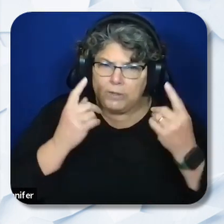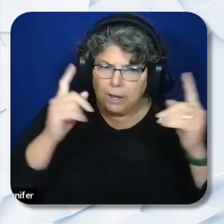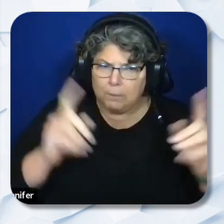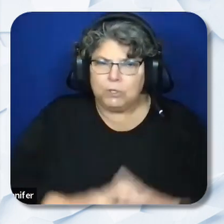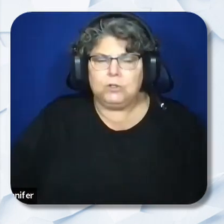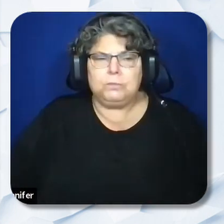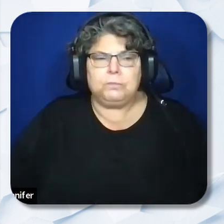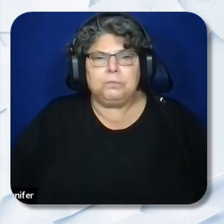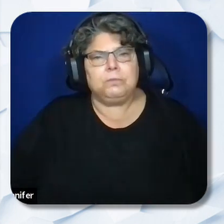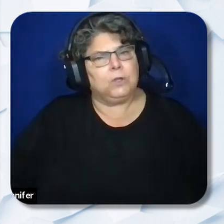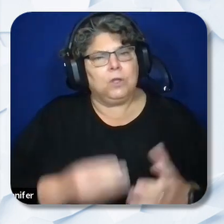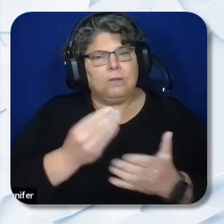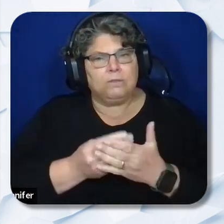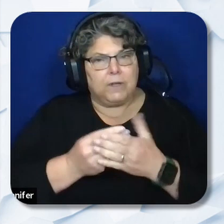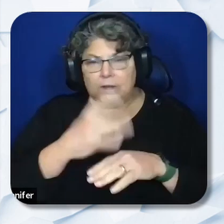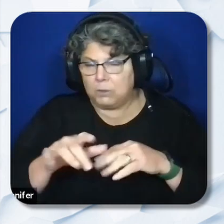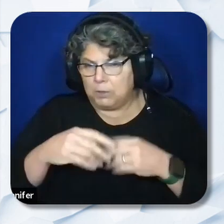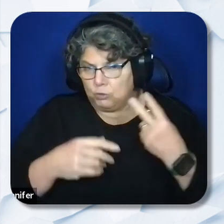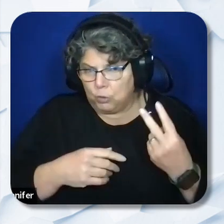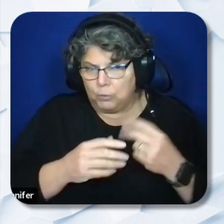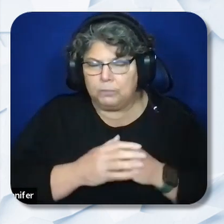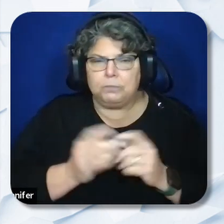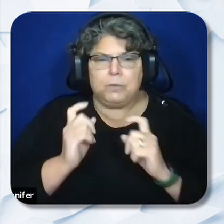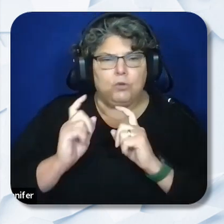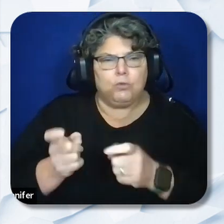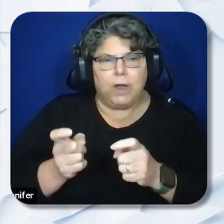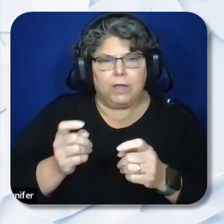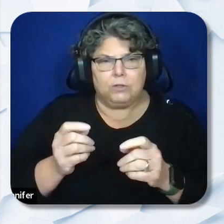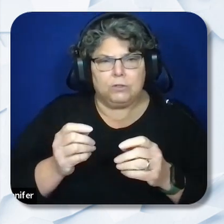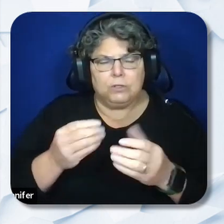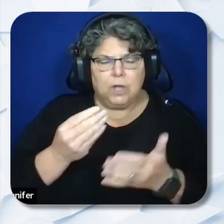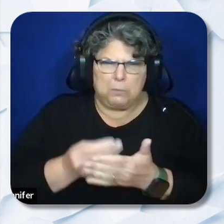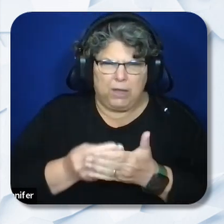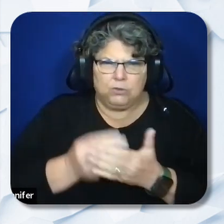Funding Available 2 Grant awards will be determined, based on each scored application